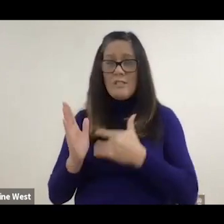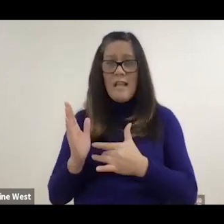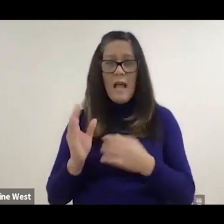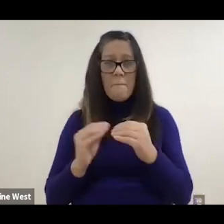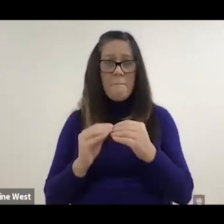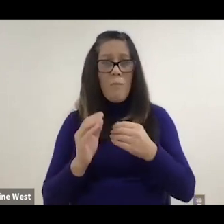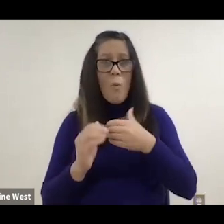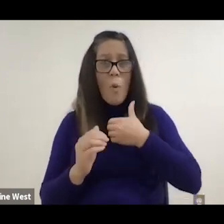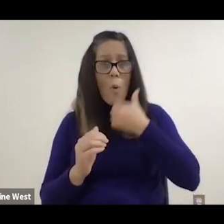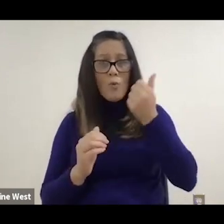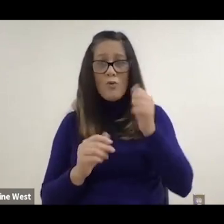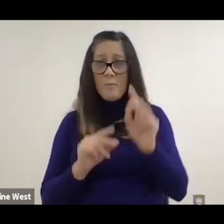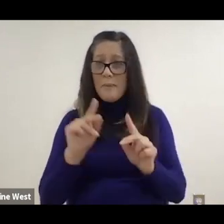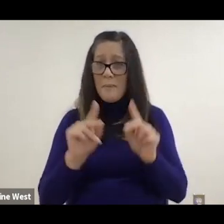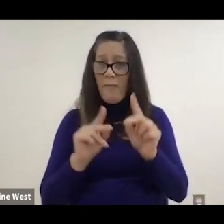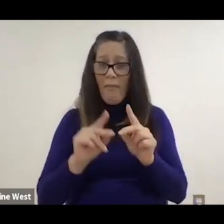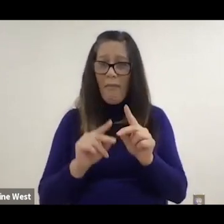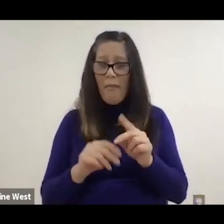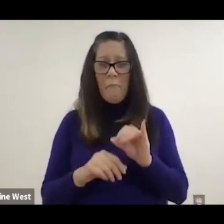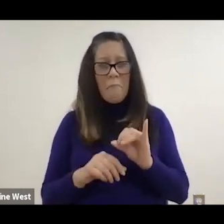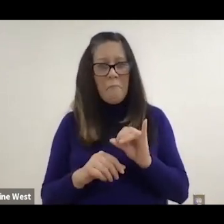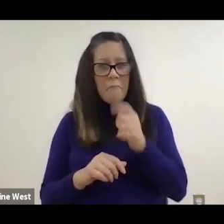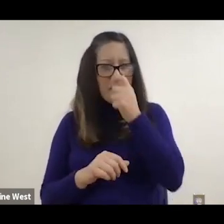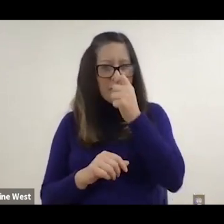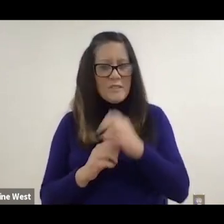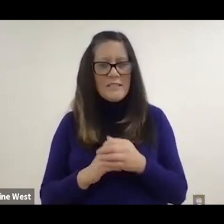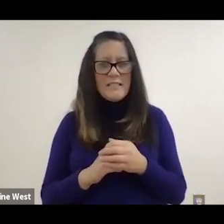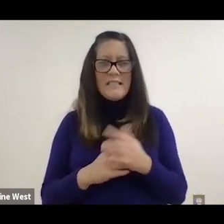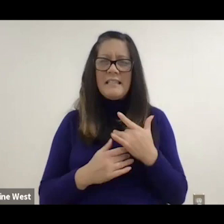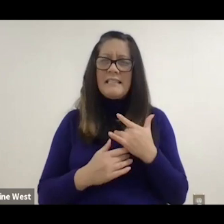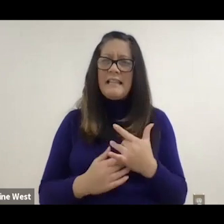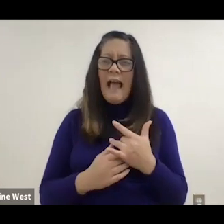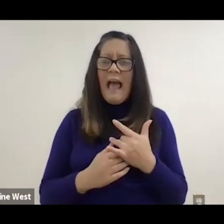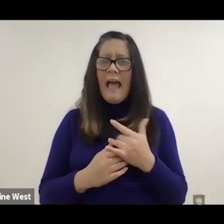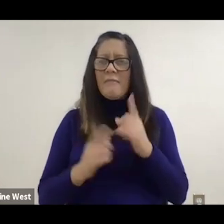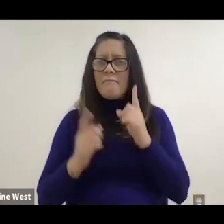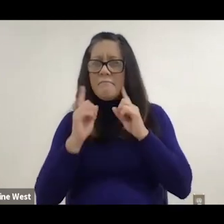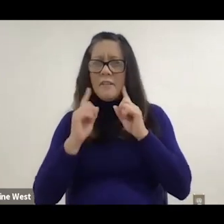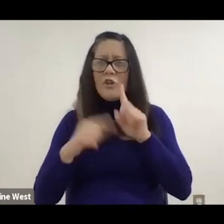to be a little bit older. Which normally you kind of here about